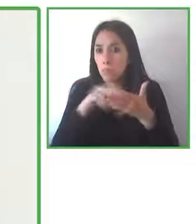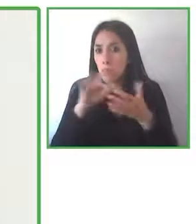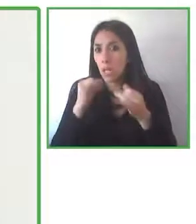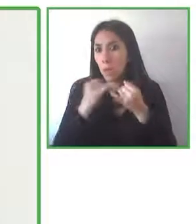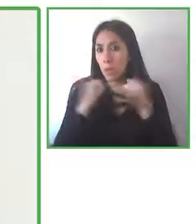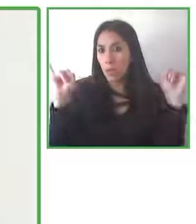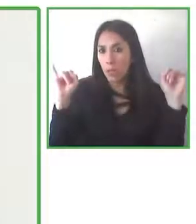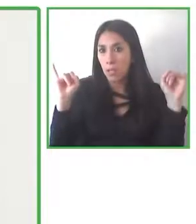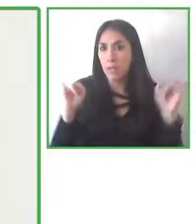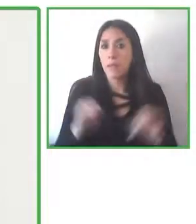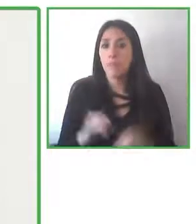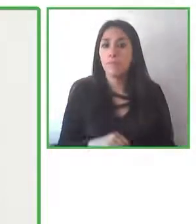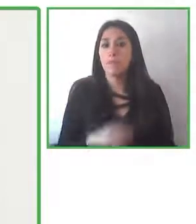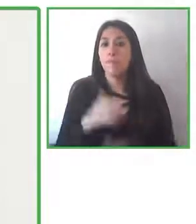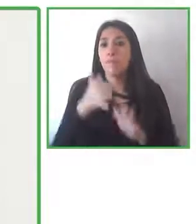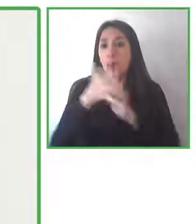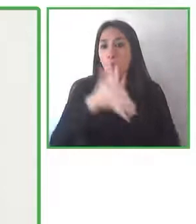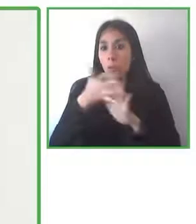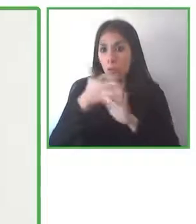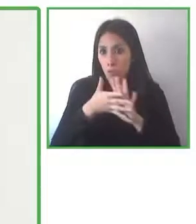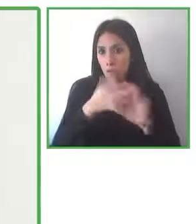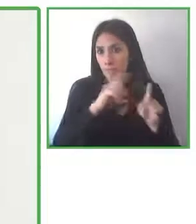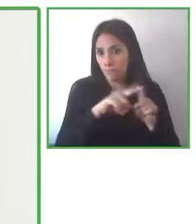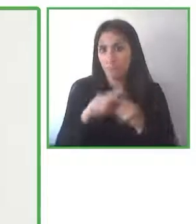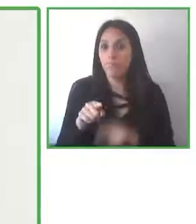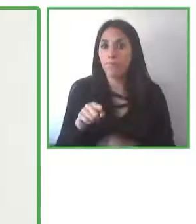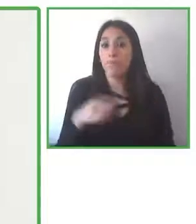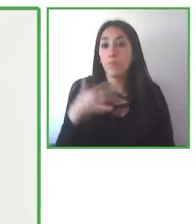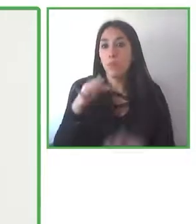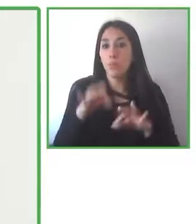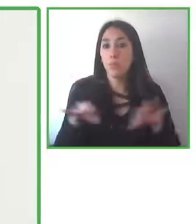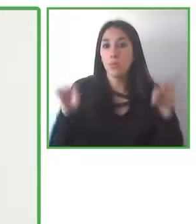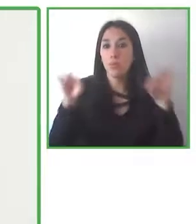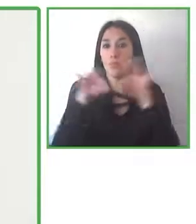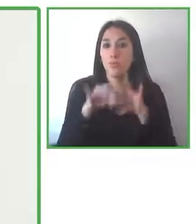and other accessible features I think it's so important these books are not just thought of